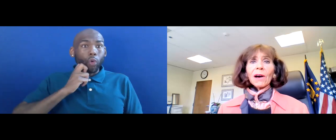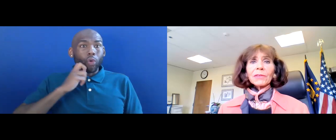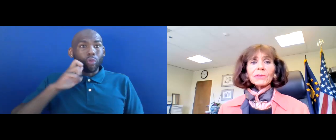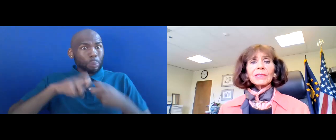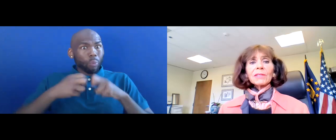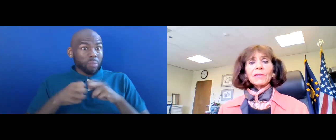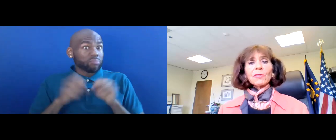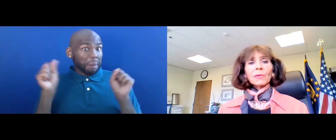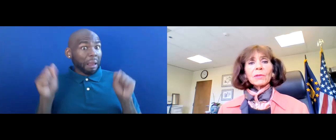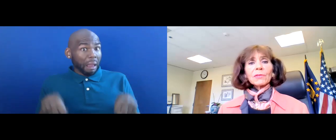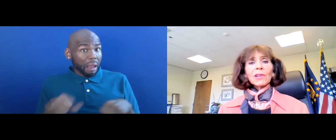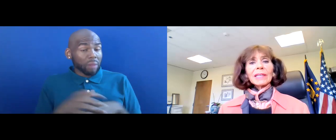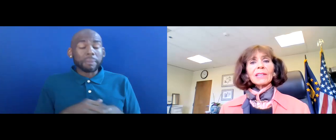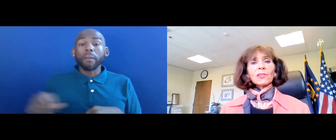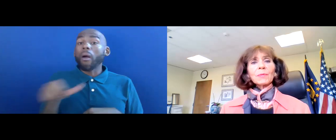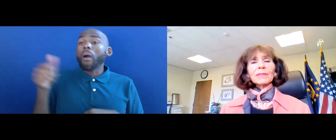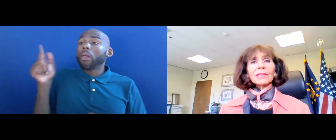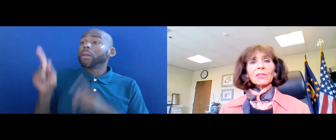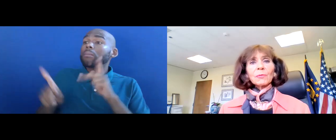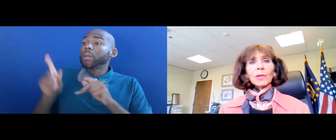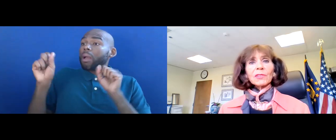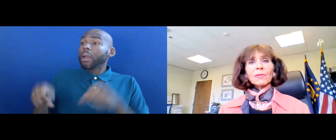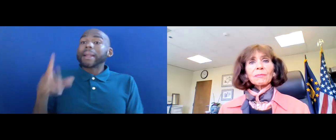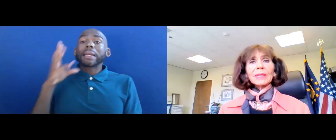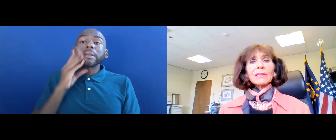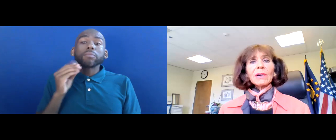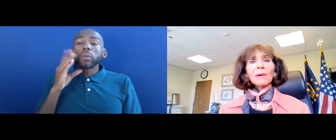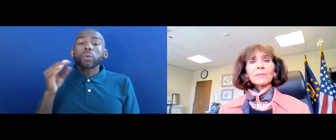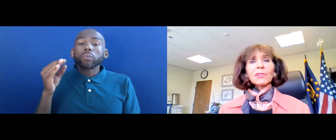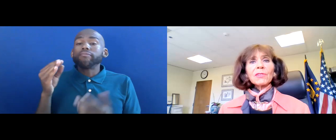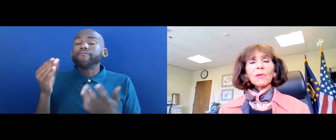AND OTHER INDIVIDUALS CAN EXPERIENCE WHAT HAS BEEN COME TO